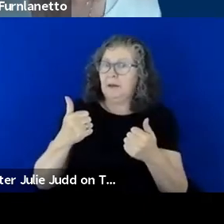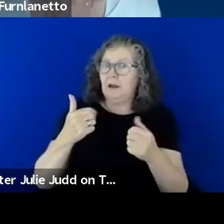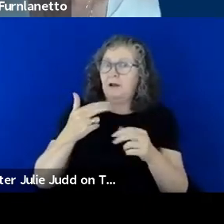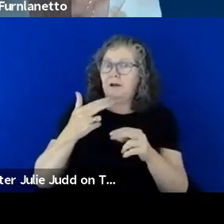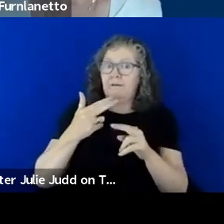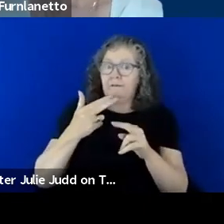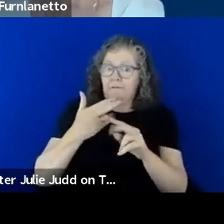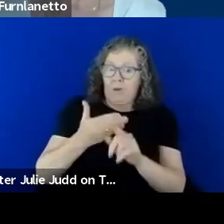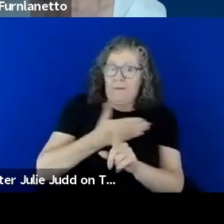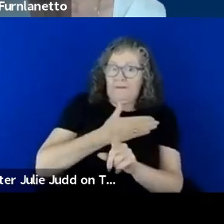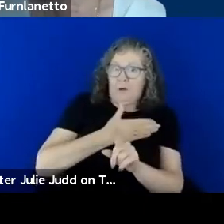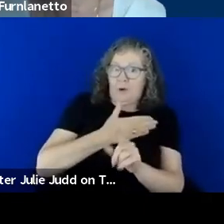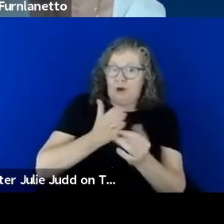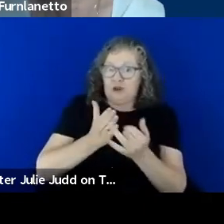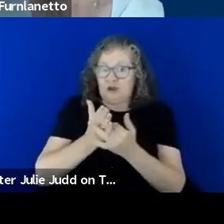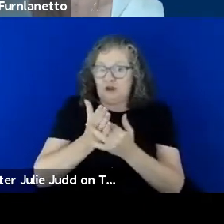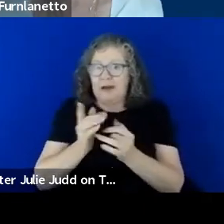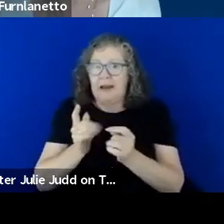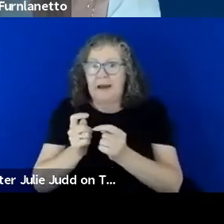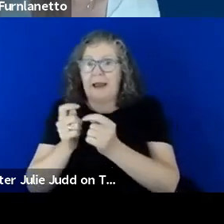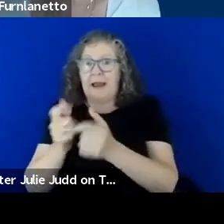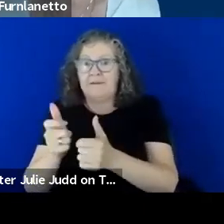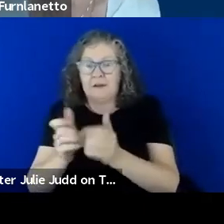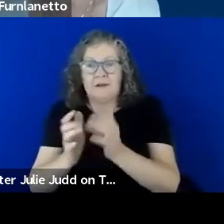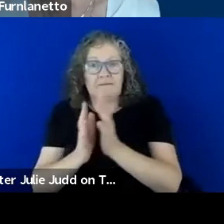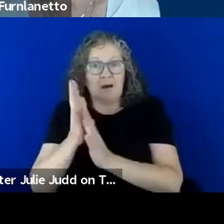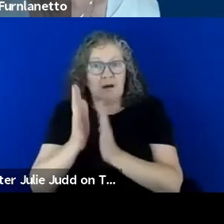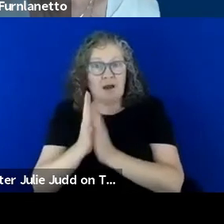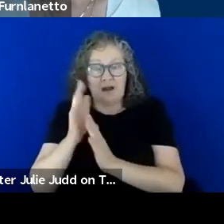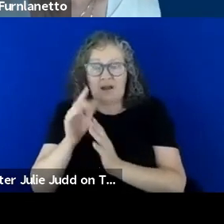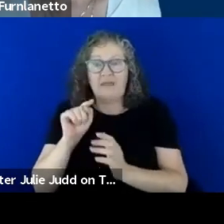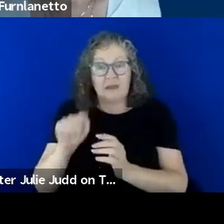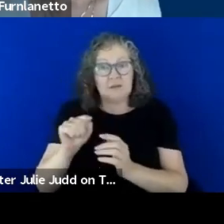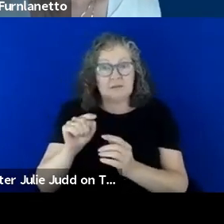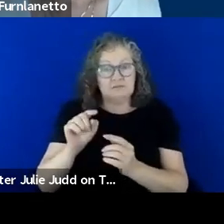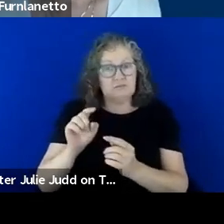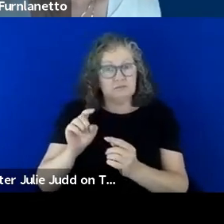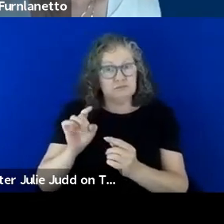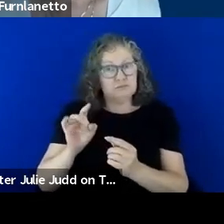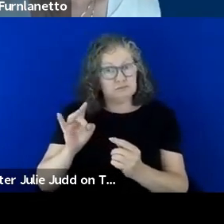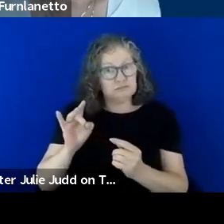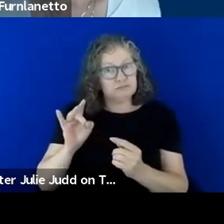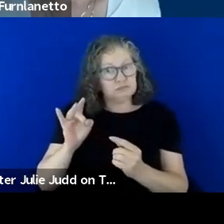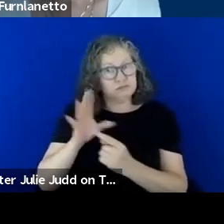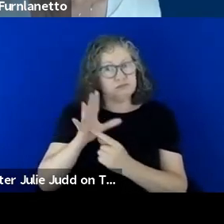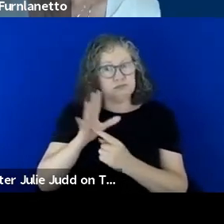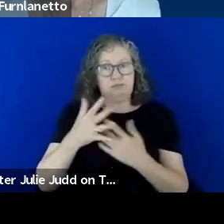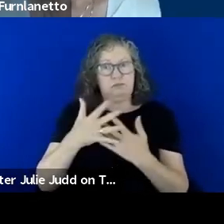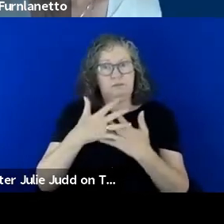that's a significant, a significant amendment but I'm not sure that even as people with disability on the scheme that